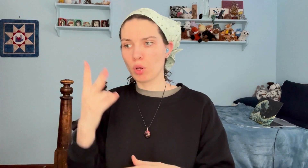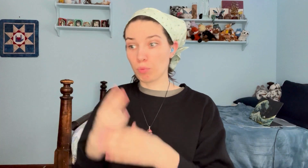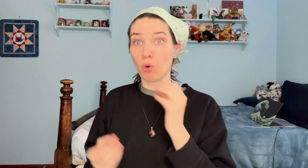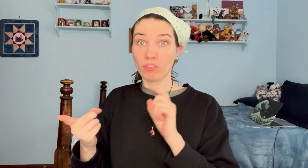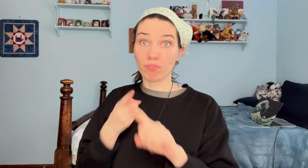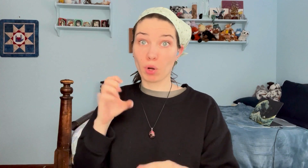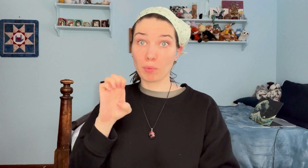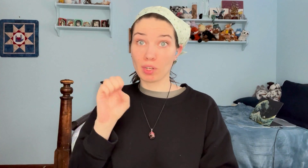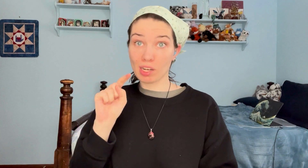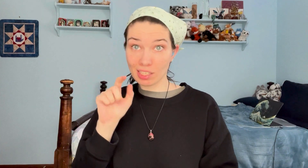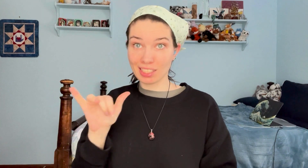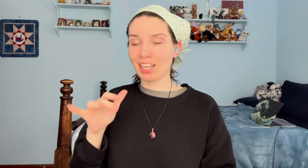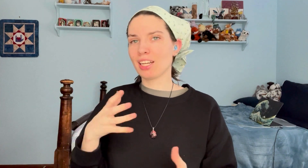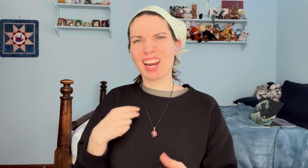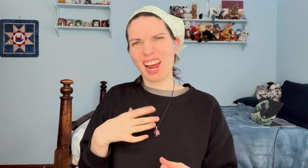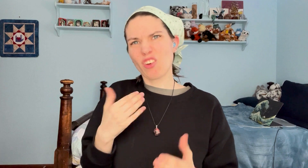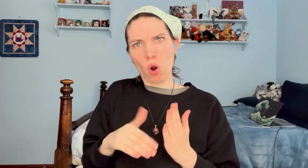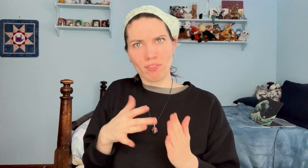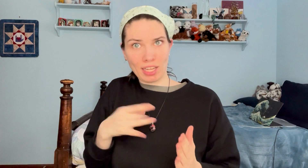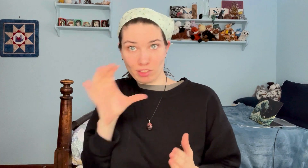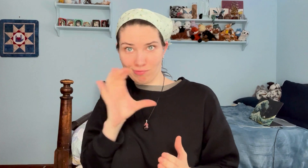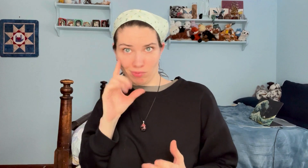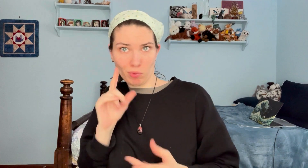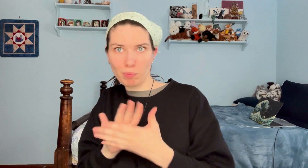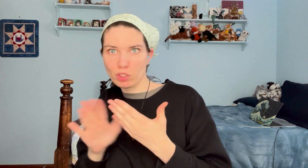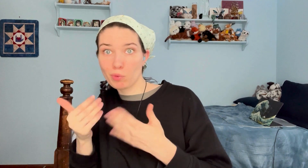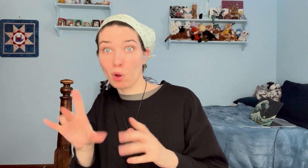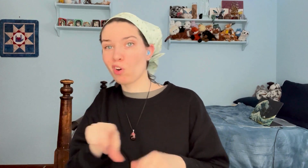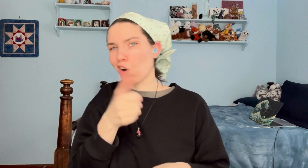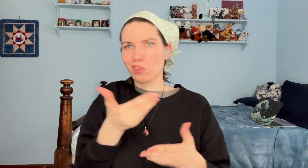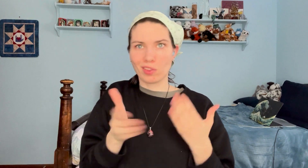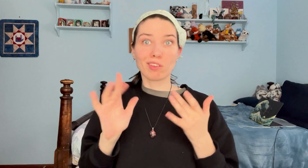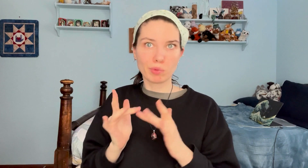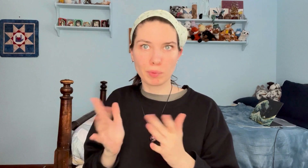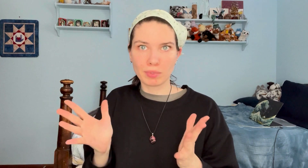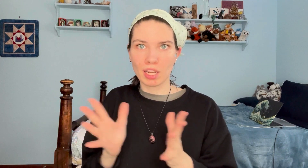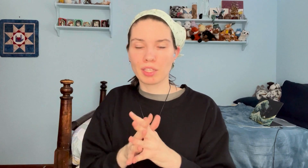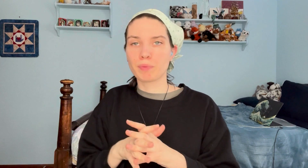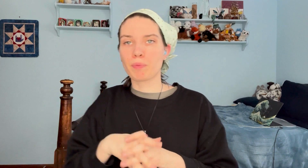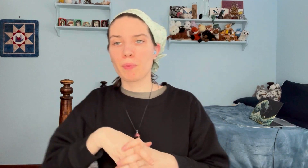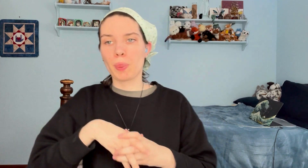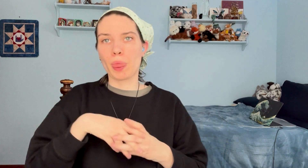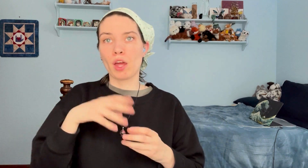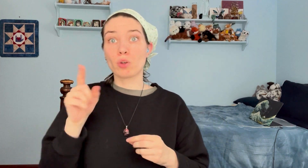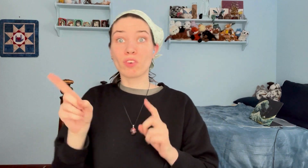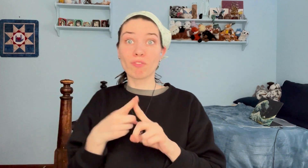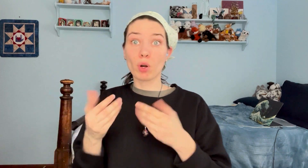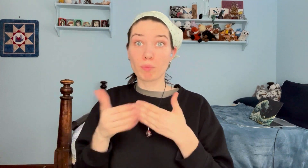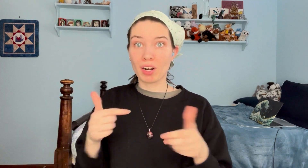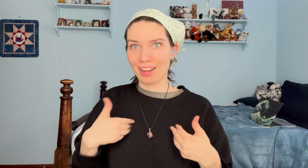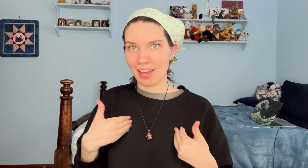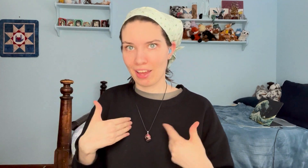Both are from Etsy, and I often like to look for mystery boxes and other things on the website The first box I have...